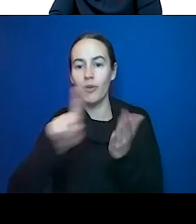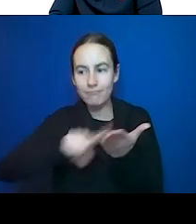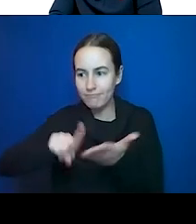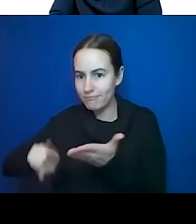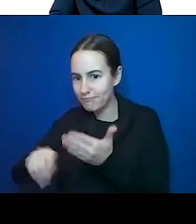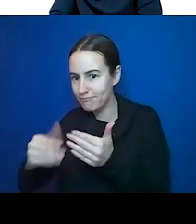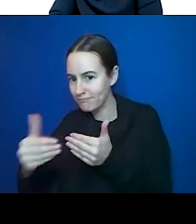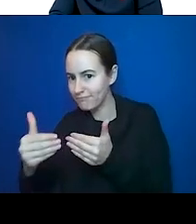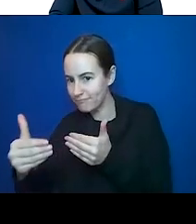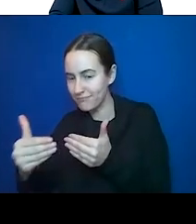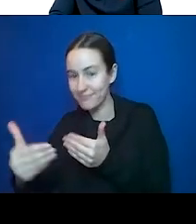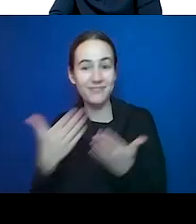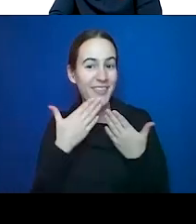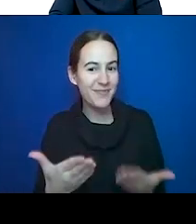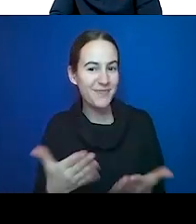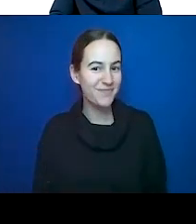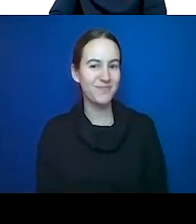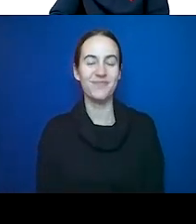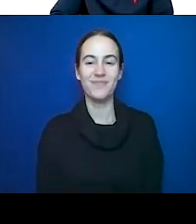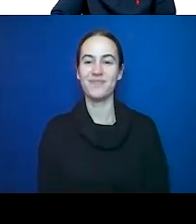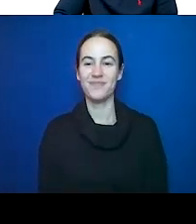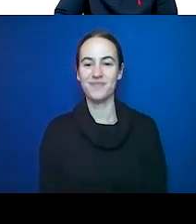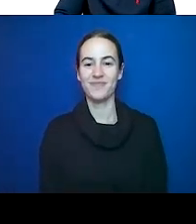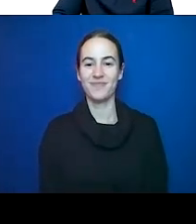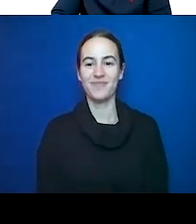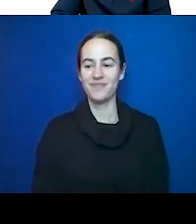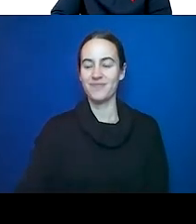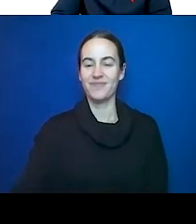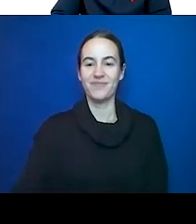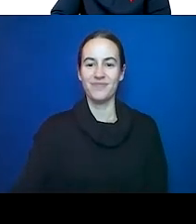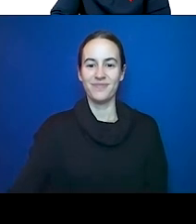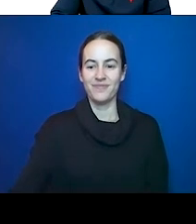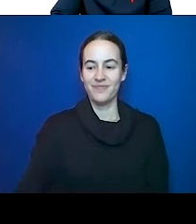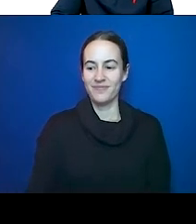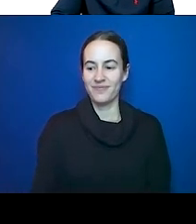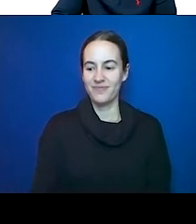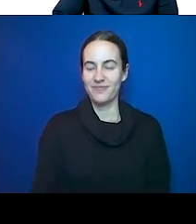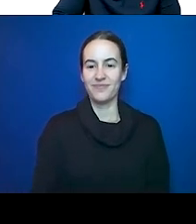Coming back to ask questions.